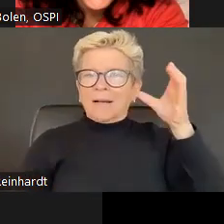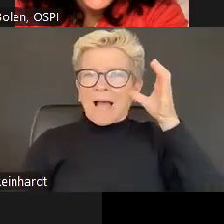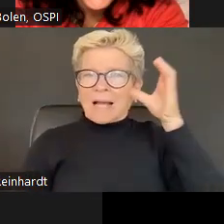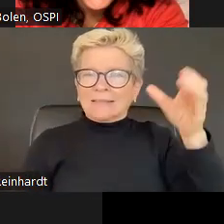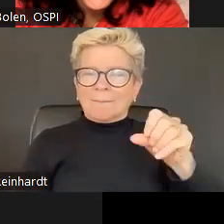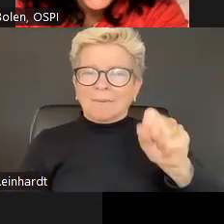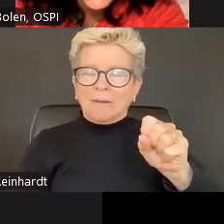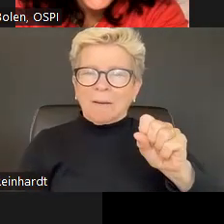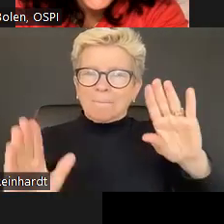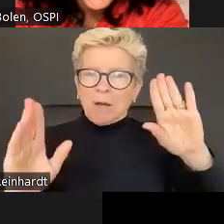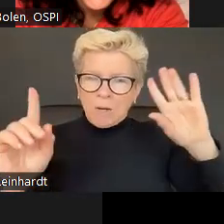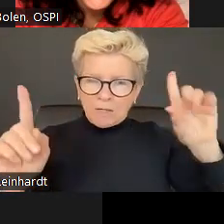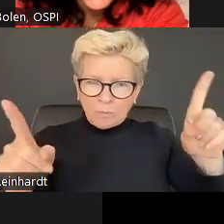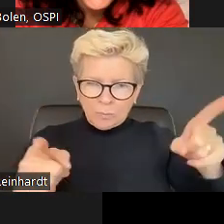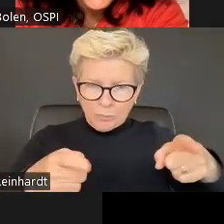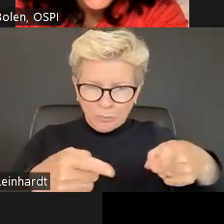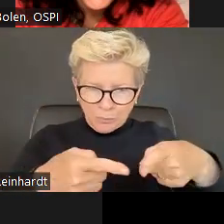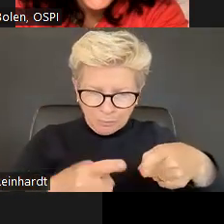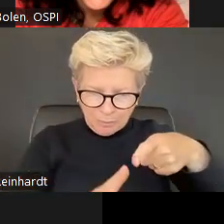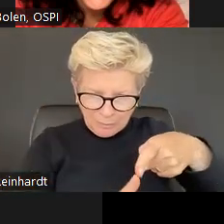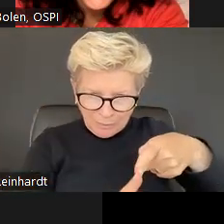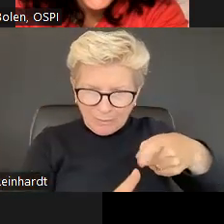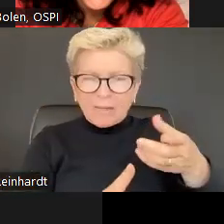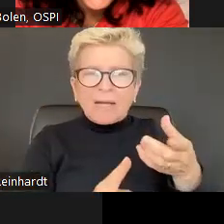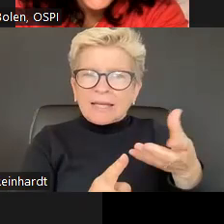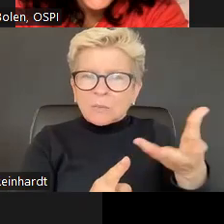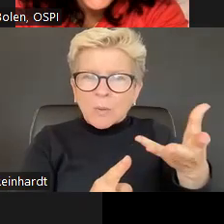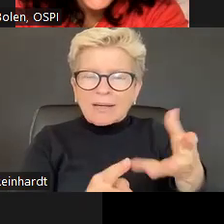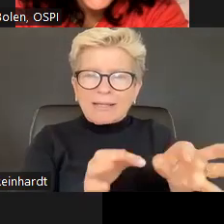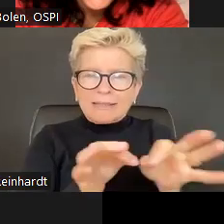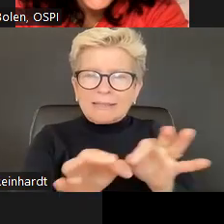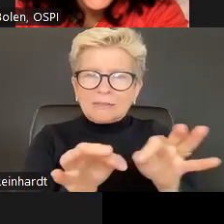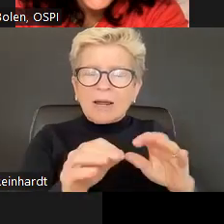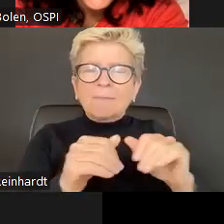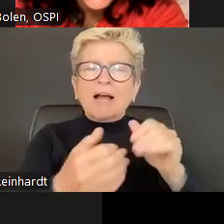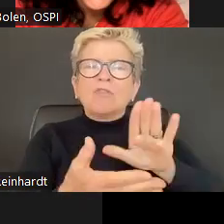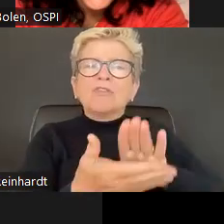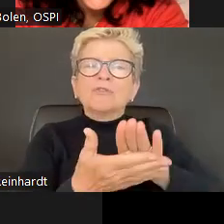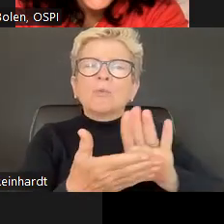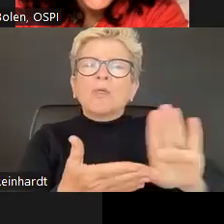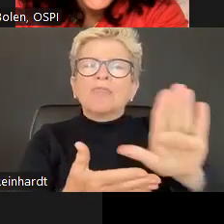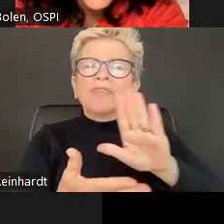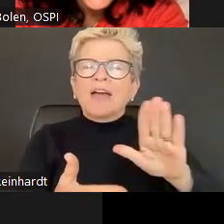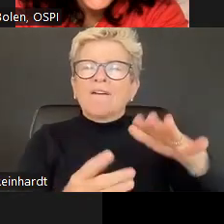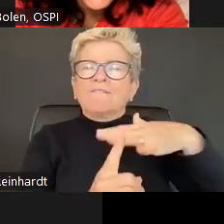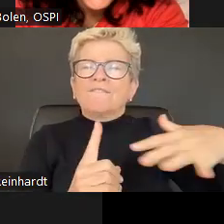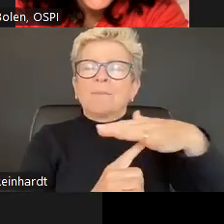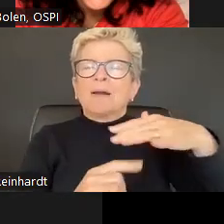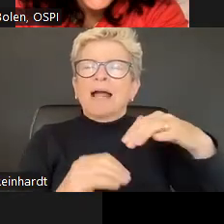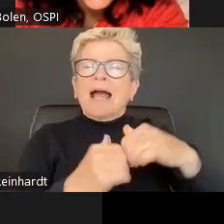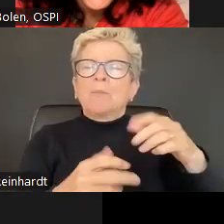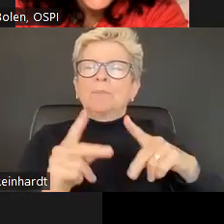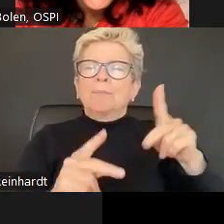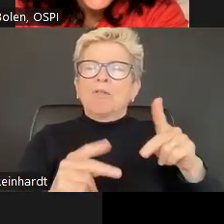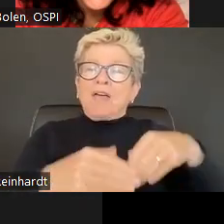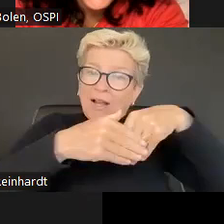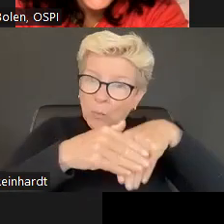as the feelings and attitudes that are elicited by a school's environment. So it's this big sort of broad concept.